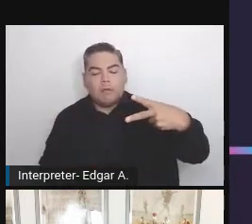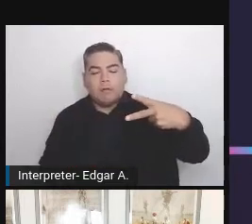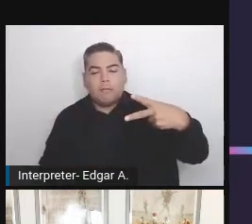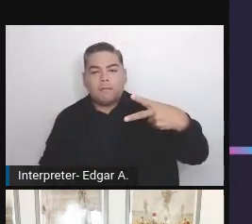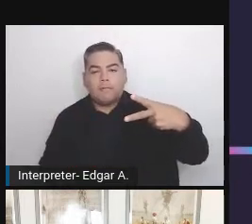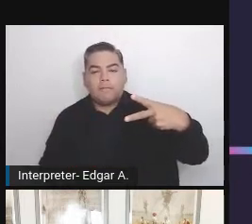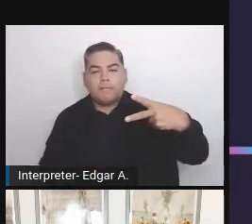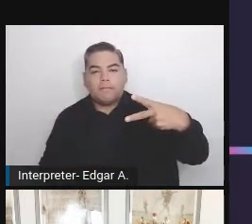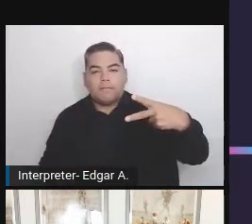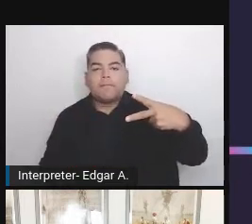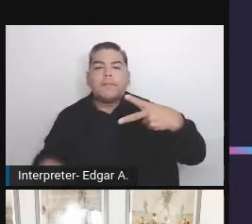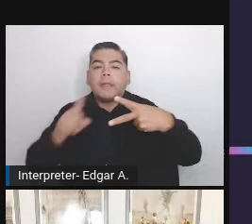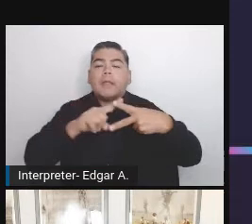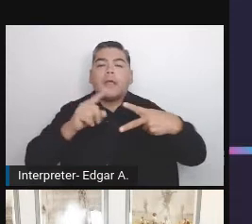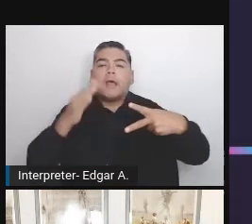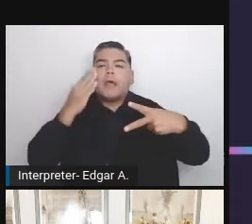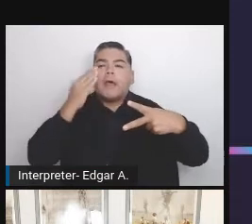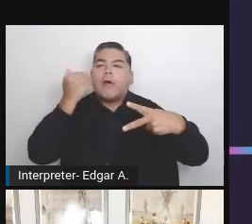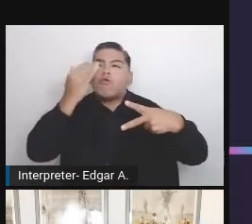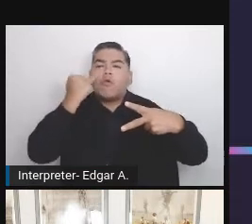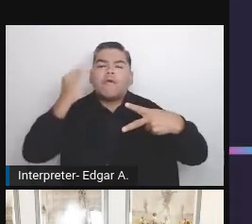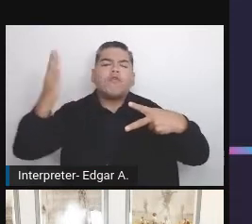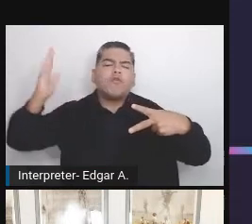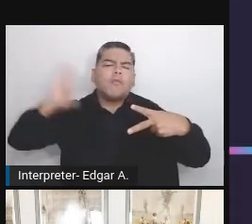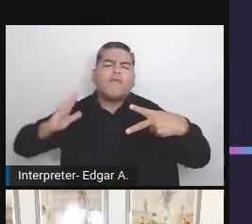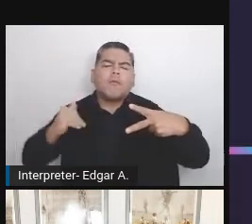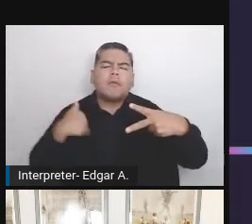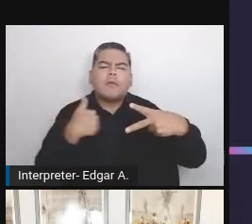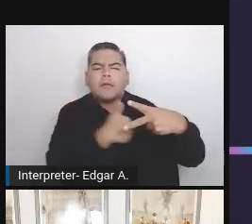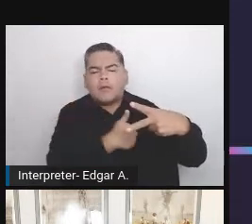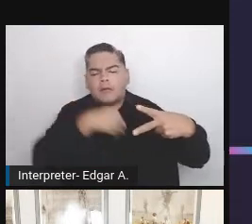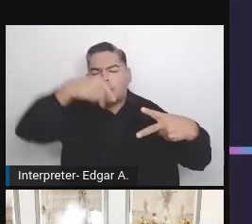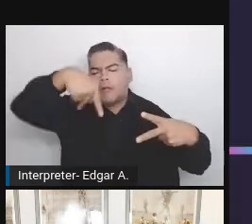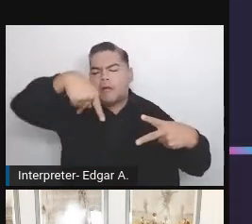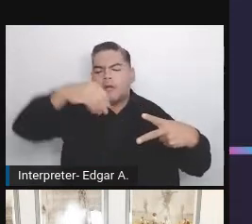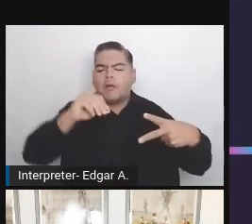in Poland but the infrastructure there isn't the best.